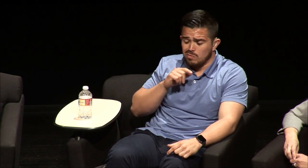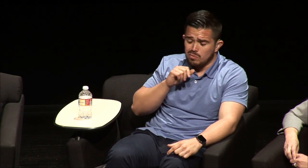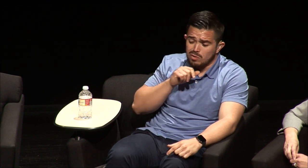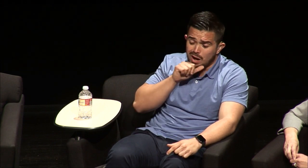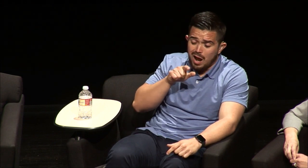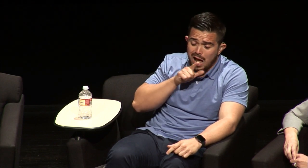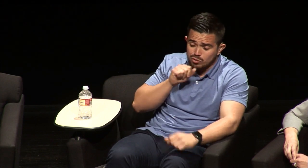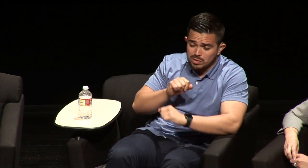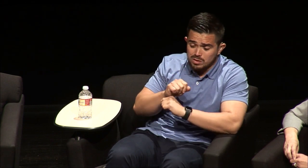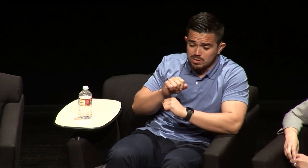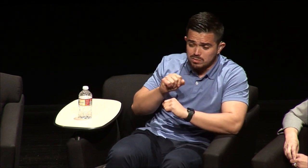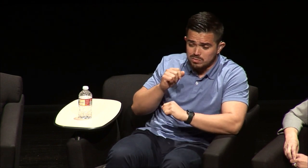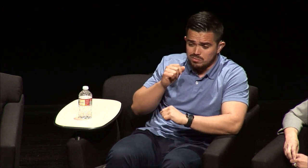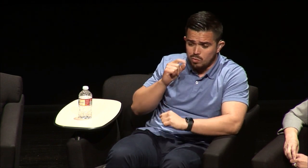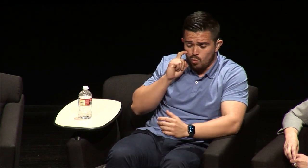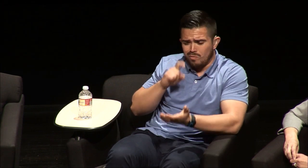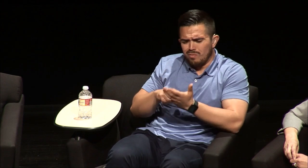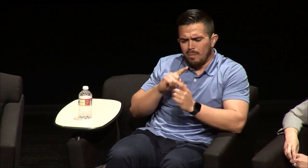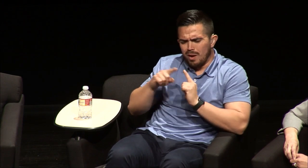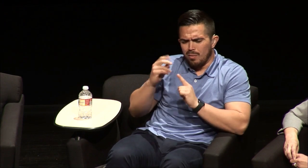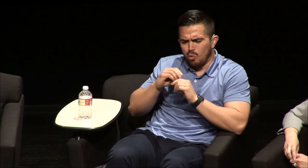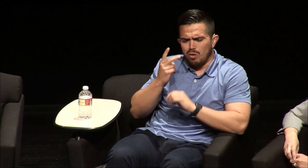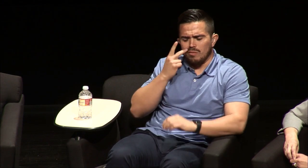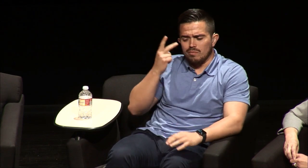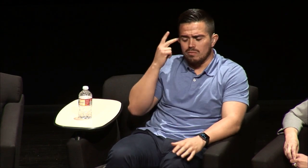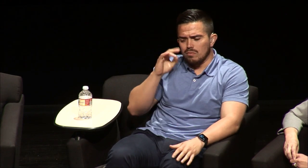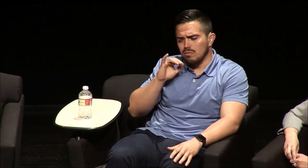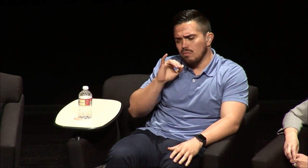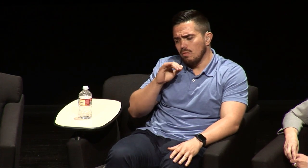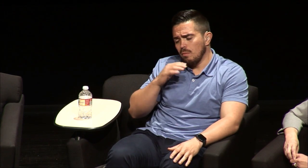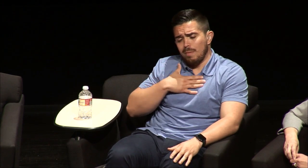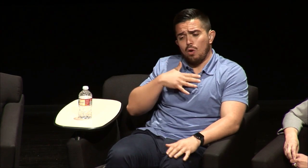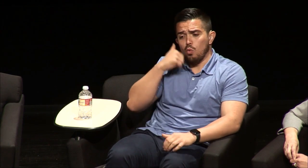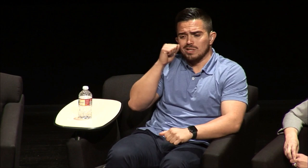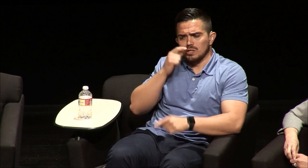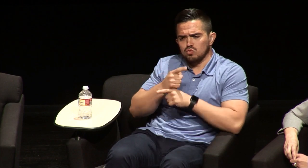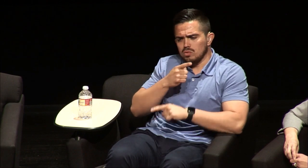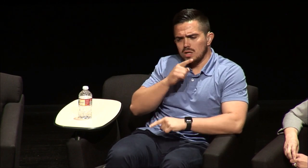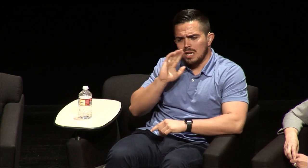growing up. I didn't actually notice it, but it's kind of a reflection that I